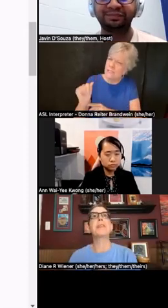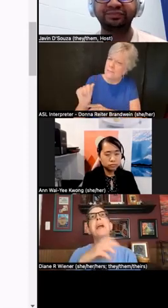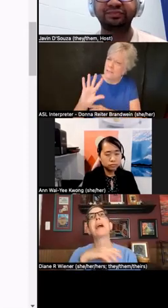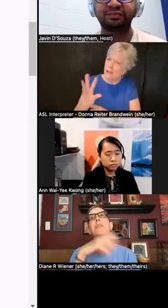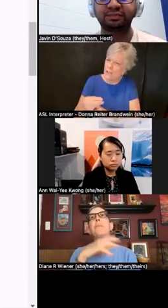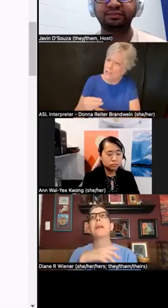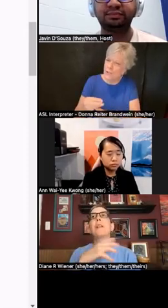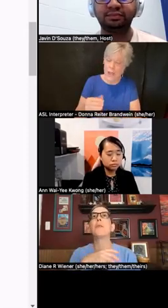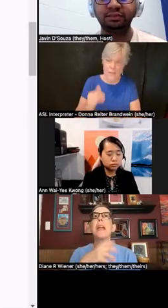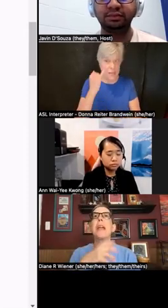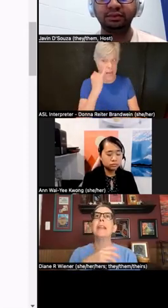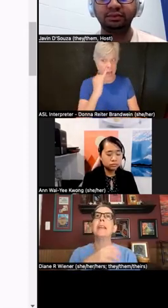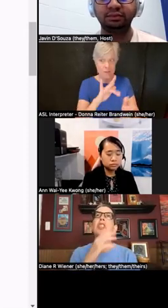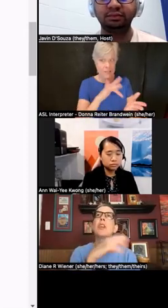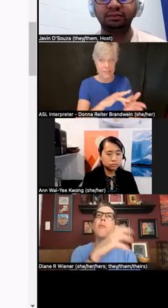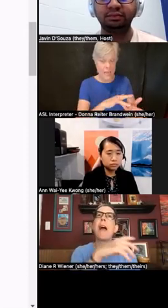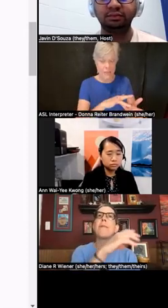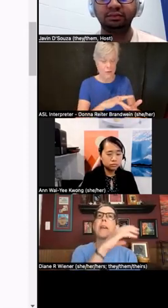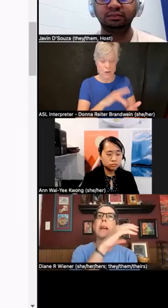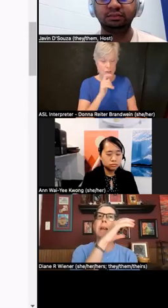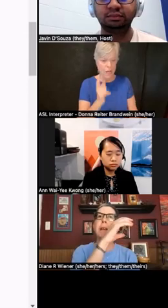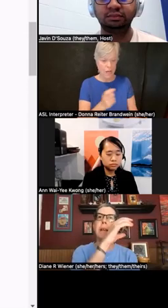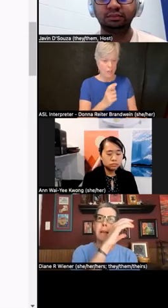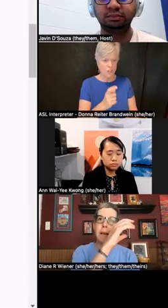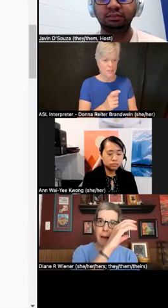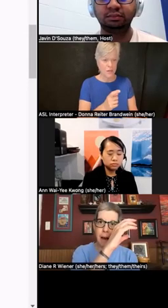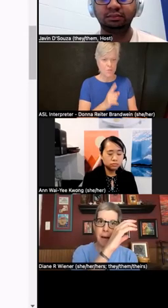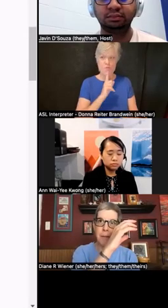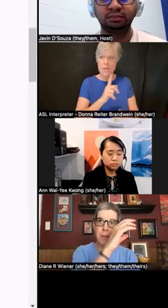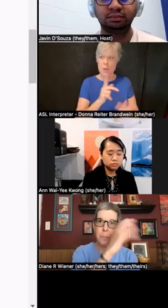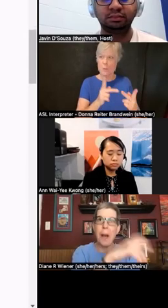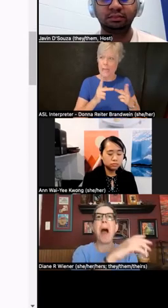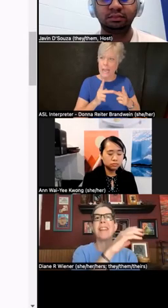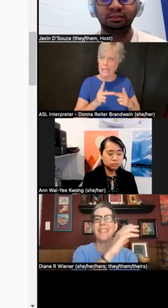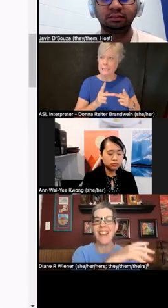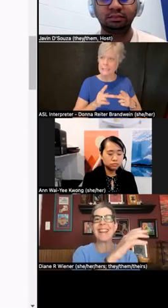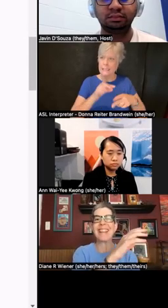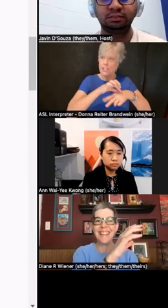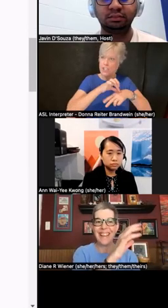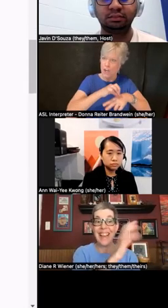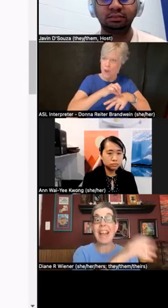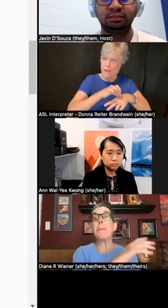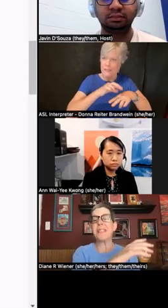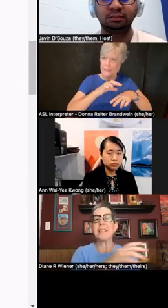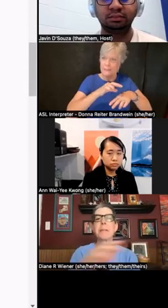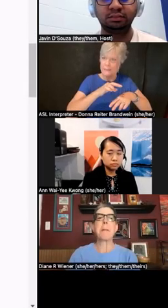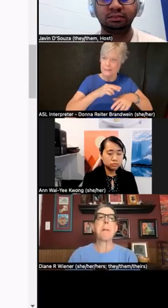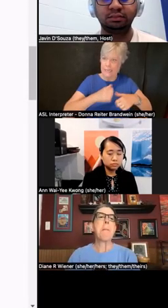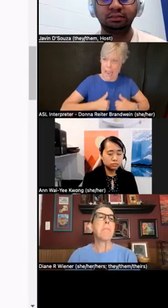as not just being located in a geographic spot, like a campus.